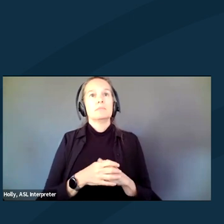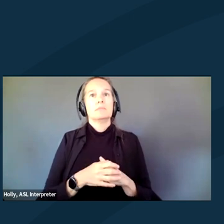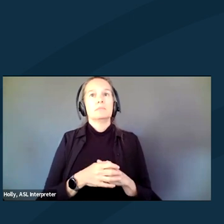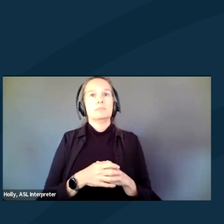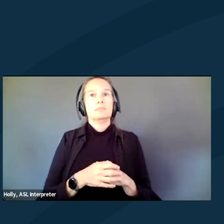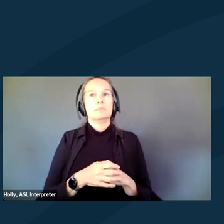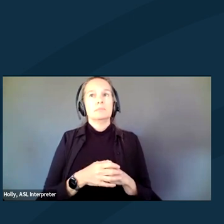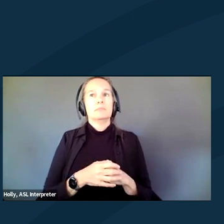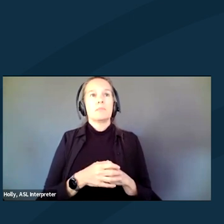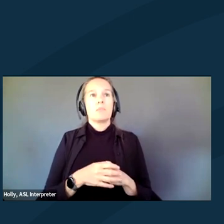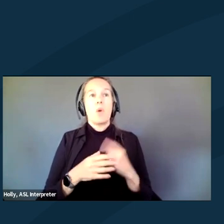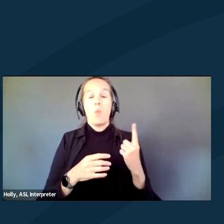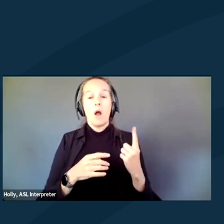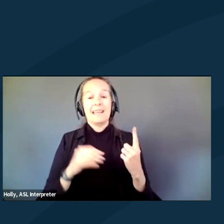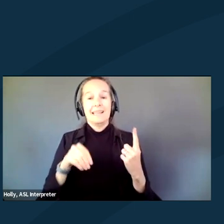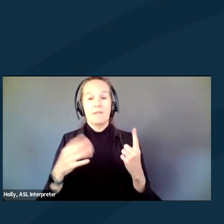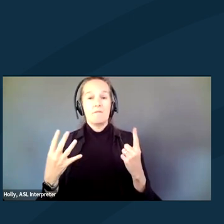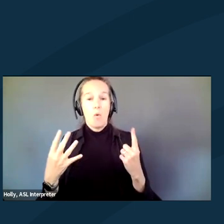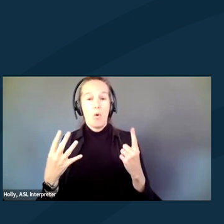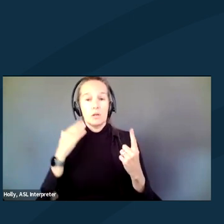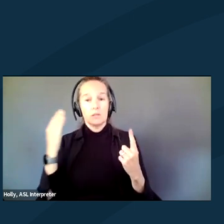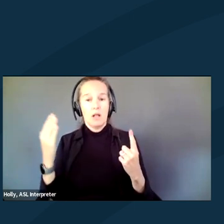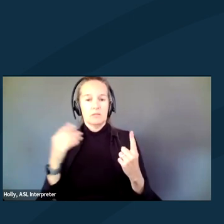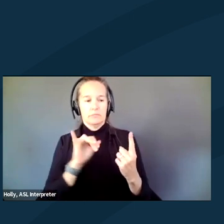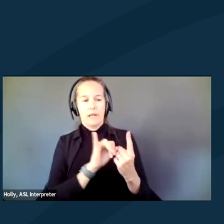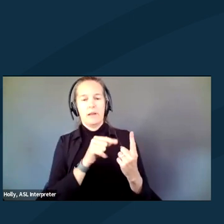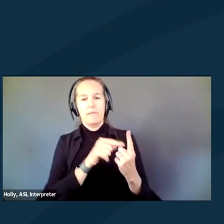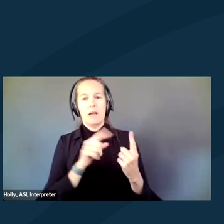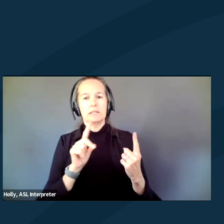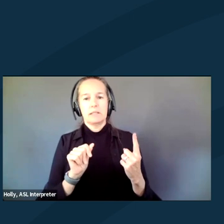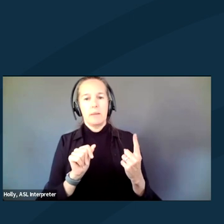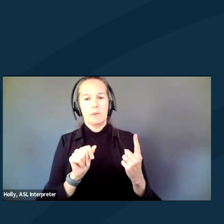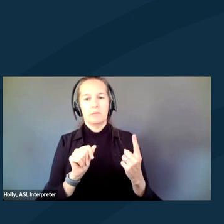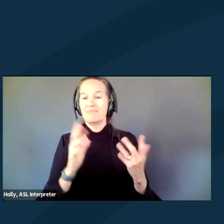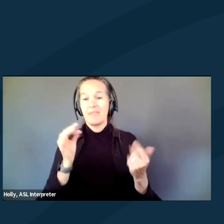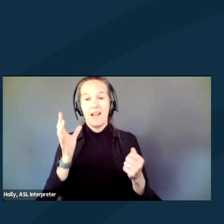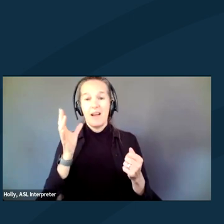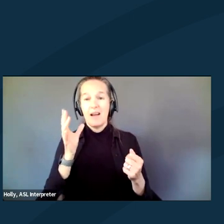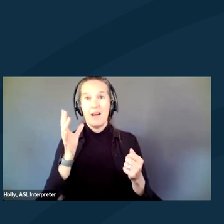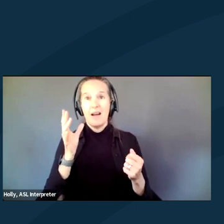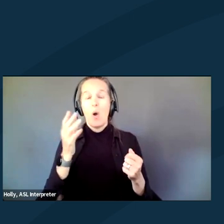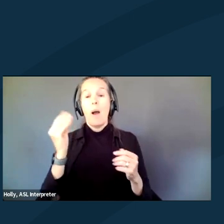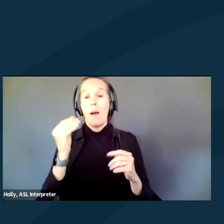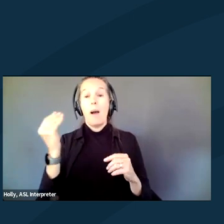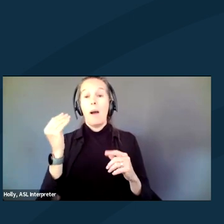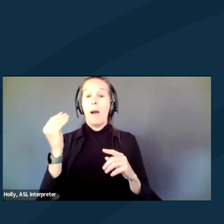So one in four adults in the US identifies as disabled, whether that is a parent or not. So it is imperative to assume that somebody